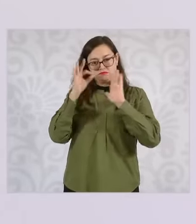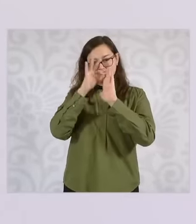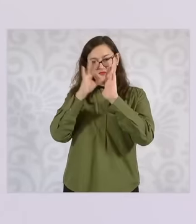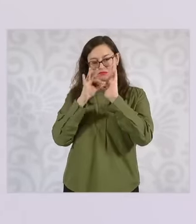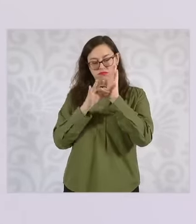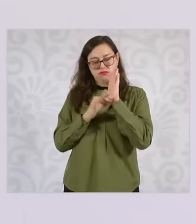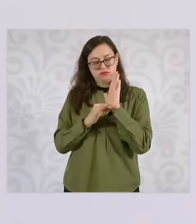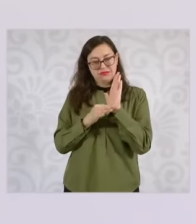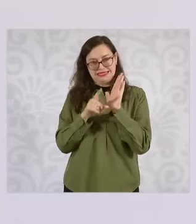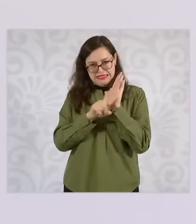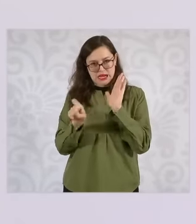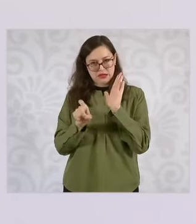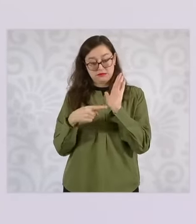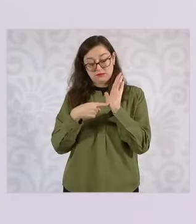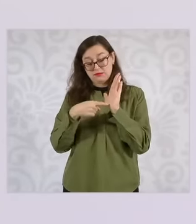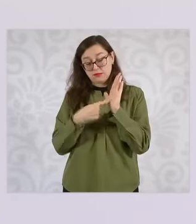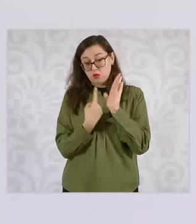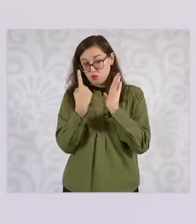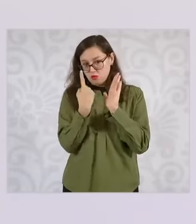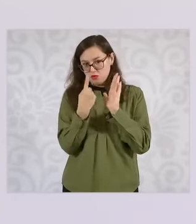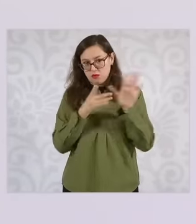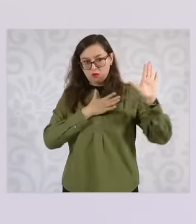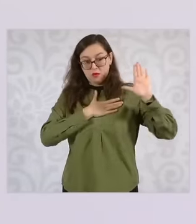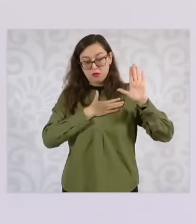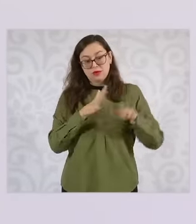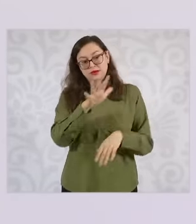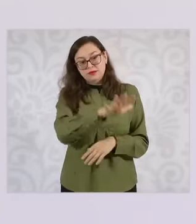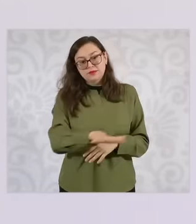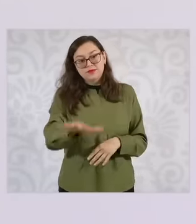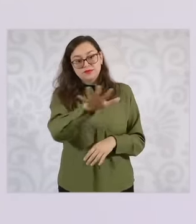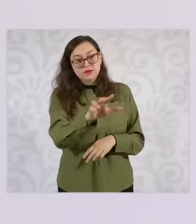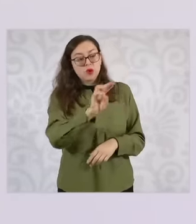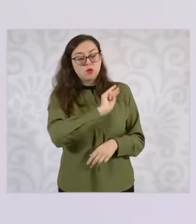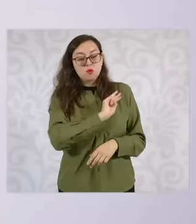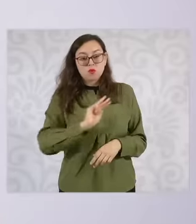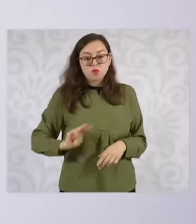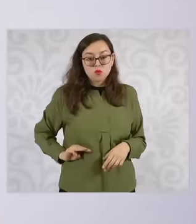East of the State of Mexico particularly the municipalities with greater Urbanization because